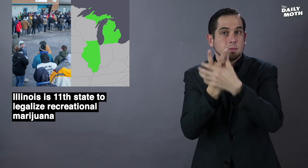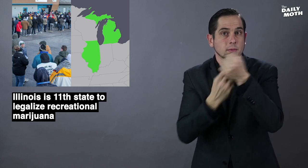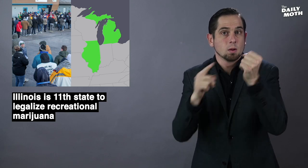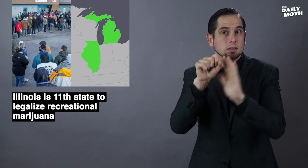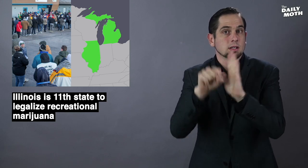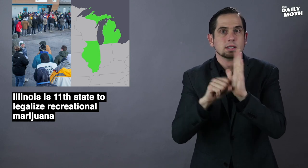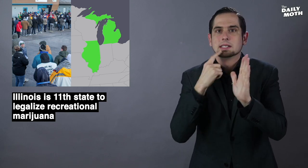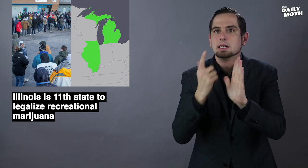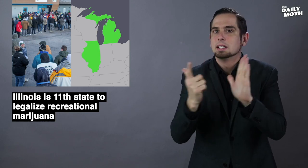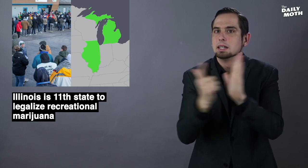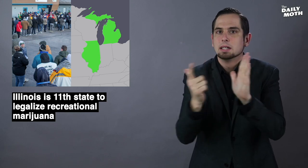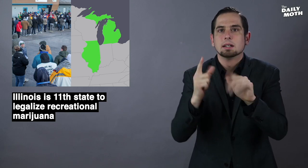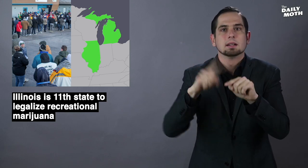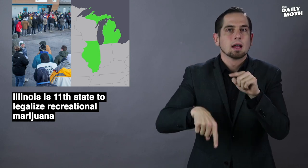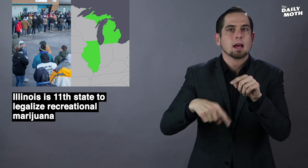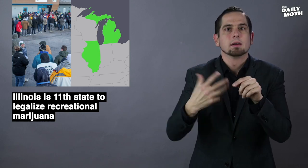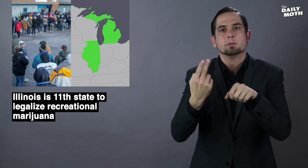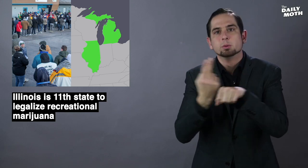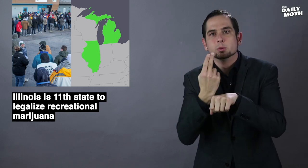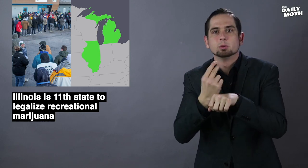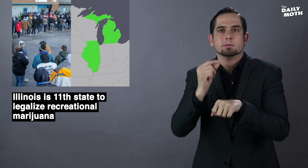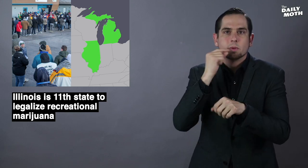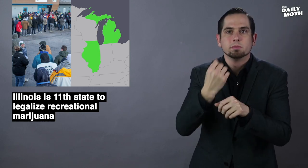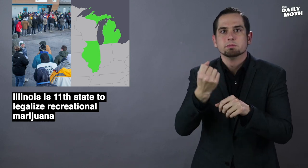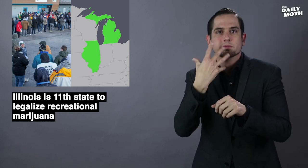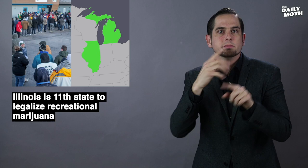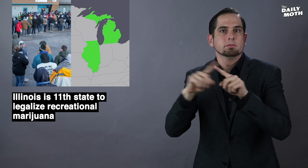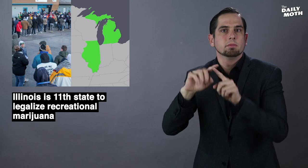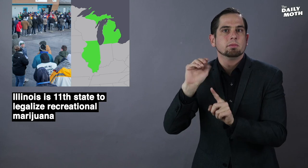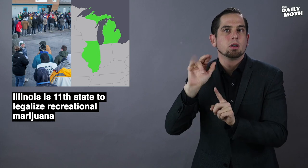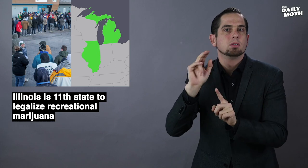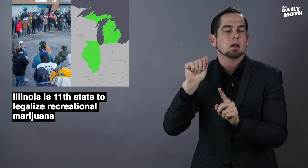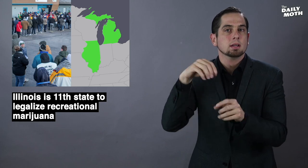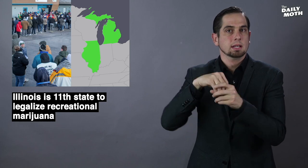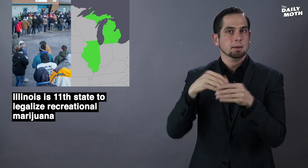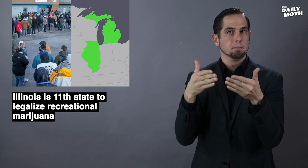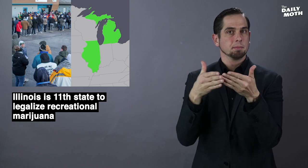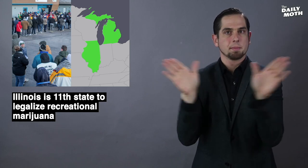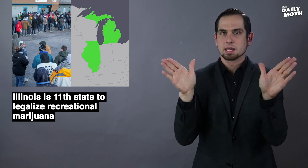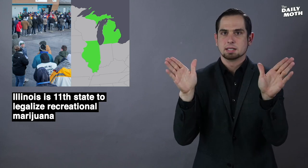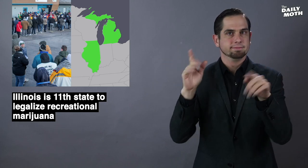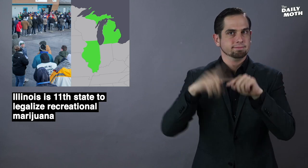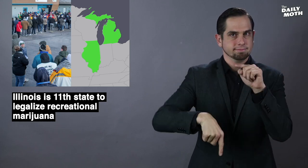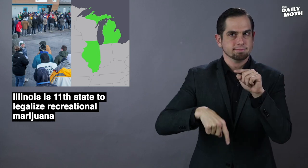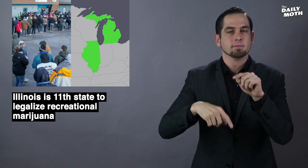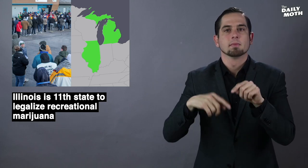Both states say it is illegal to consume marijuana in public,